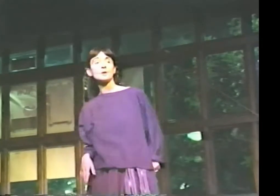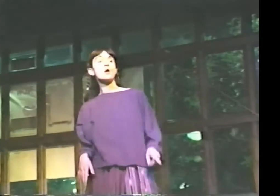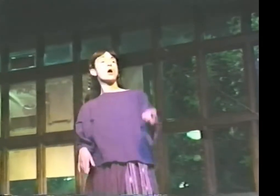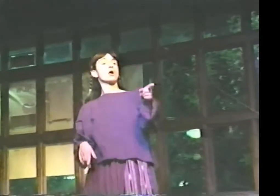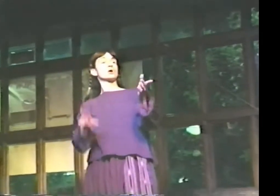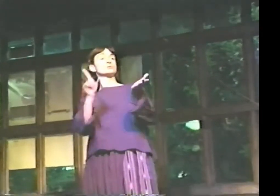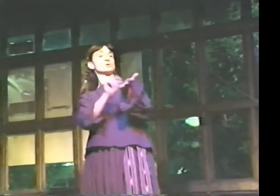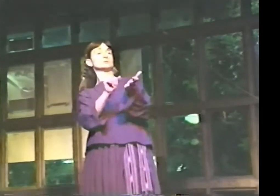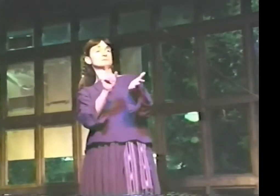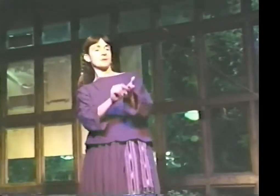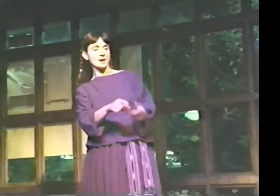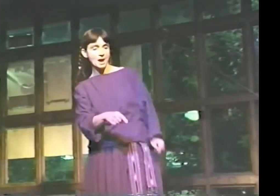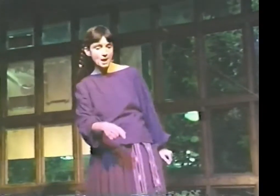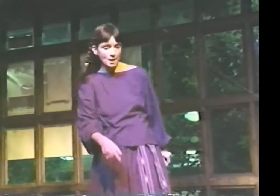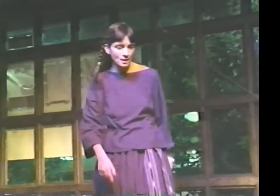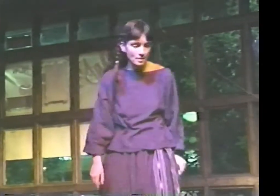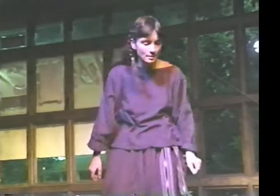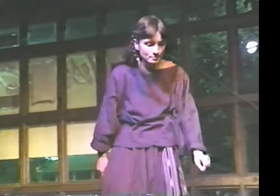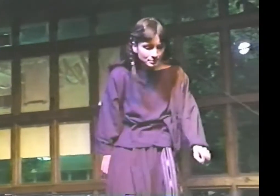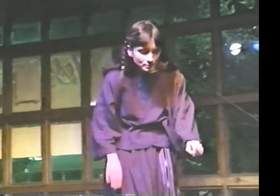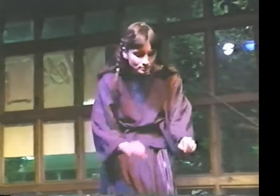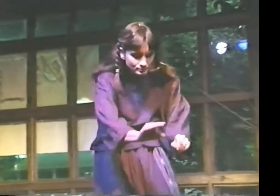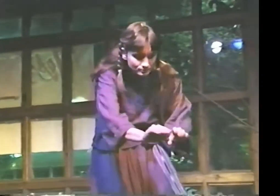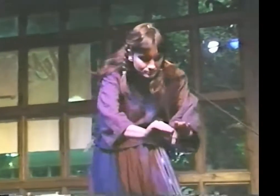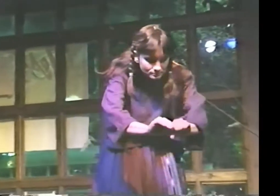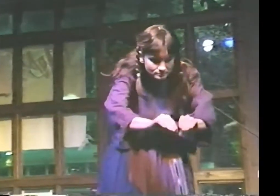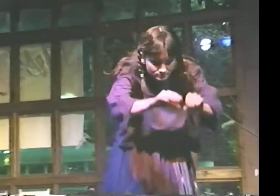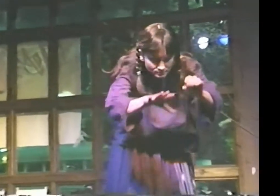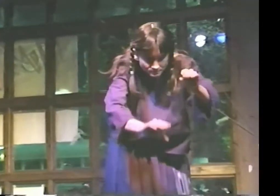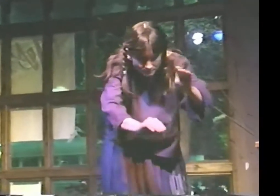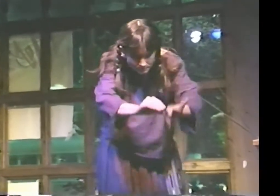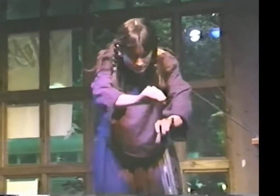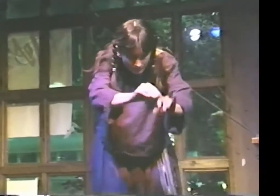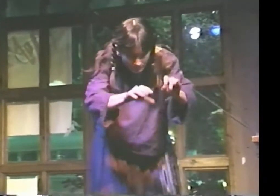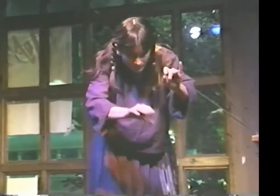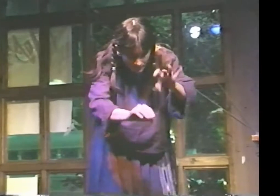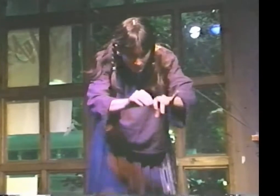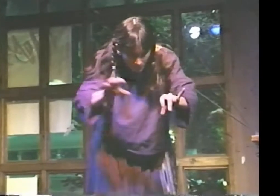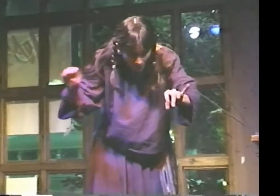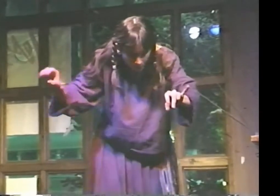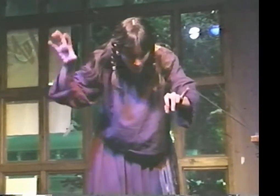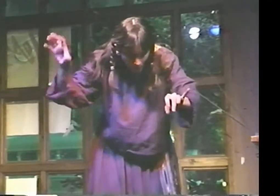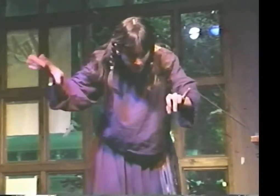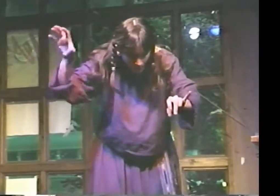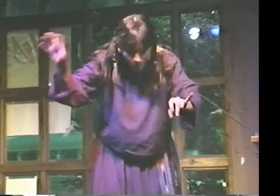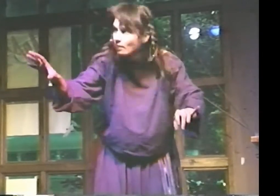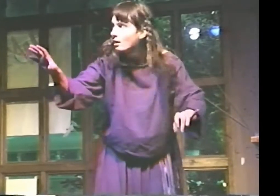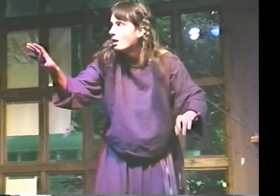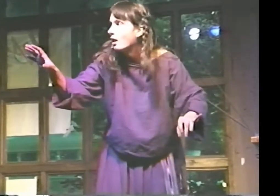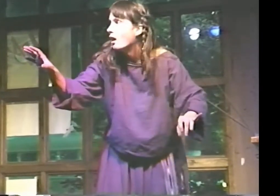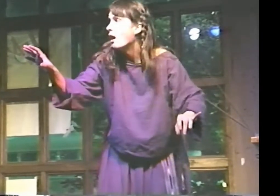AND OVER BY THE NEWSSTAND, THERE IT WAS, CHOCOLATE.